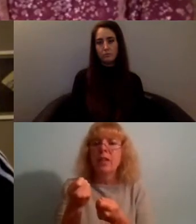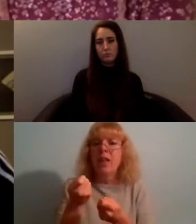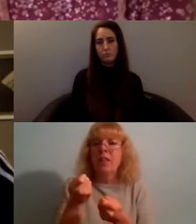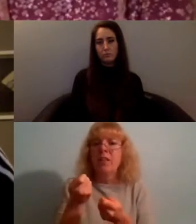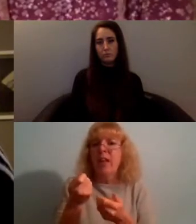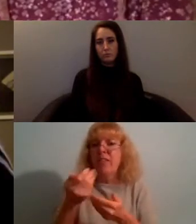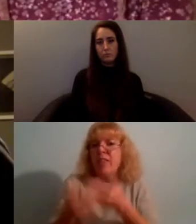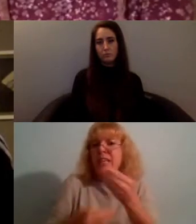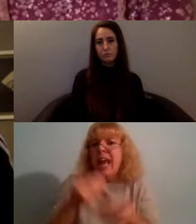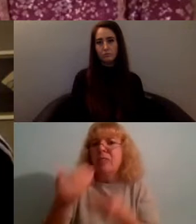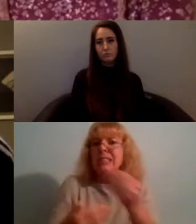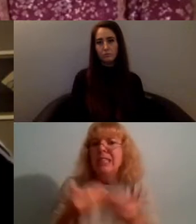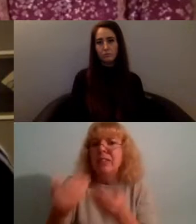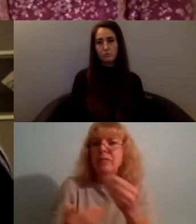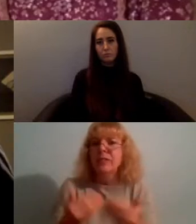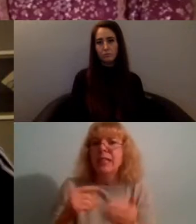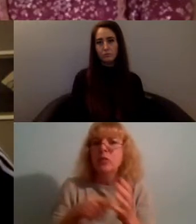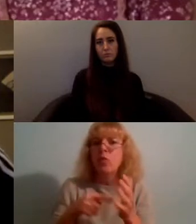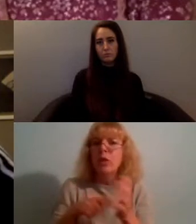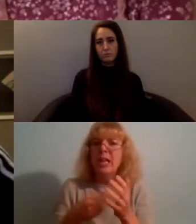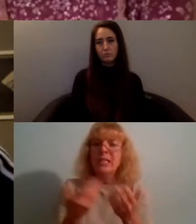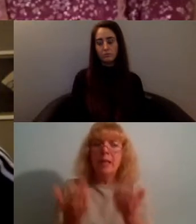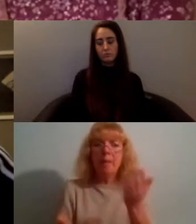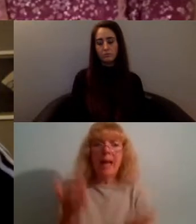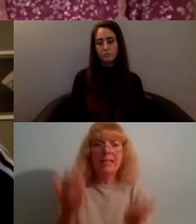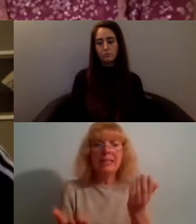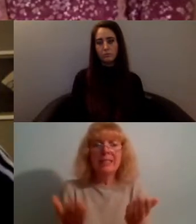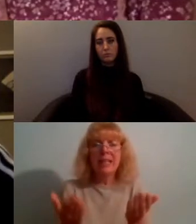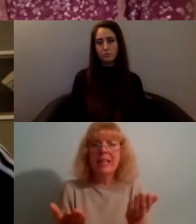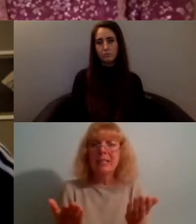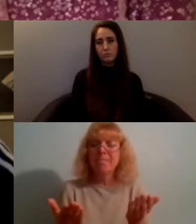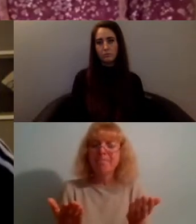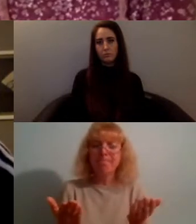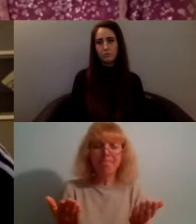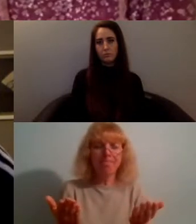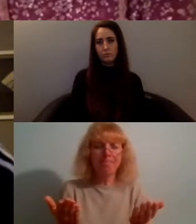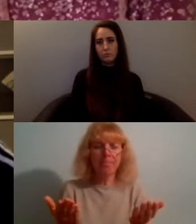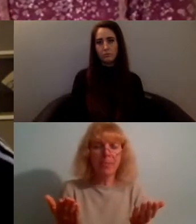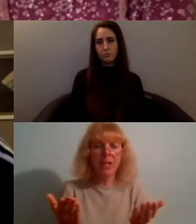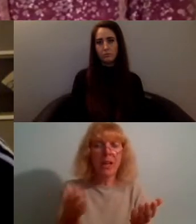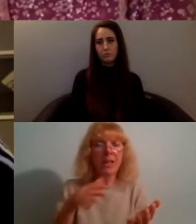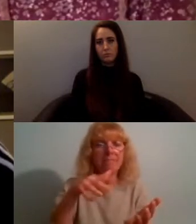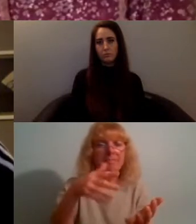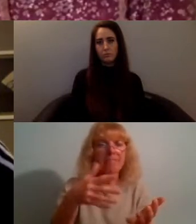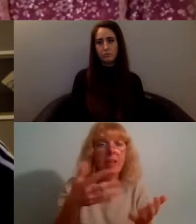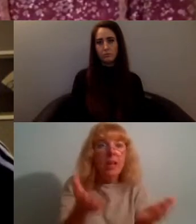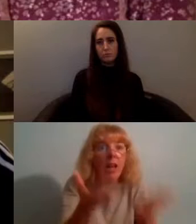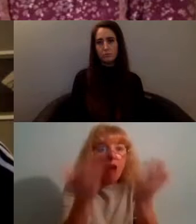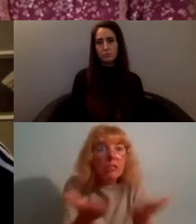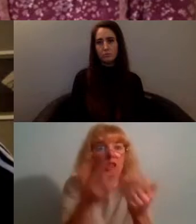bit of a balancing act isn't it trying to draw people in but also that we don't really have